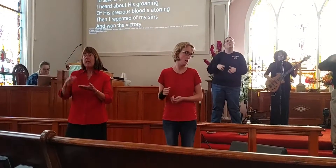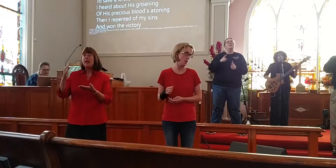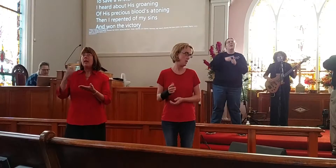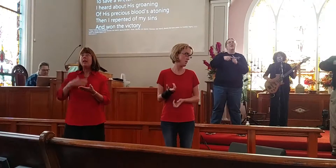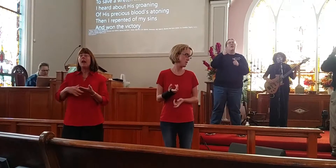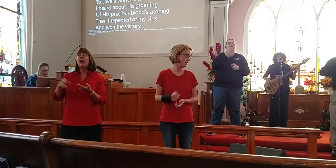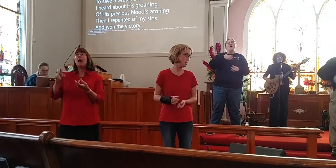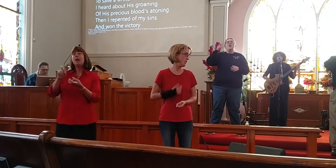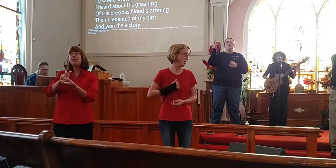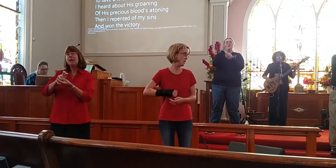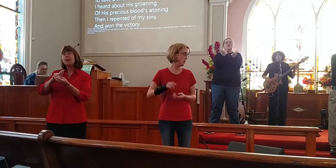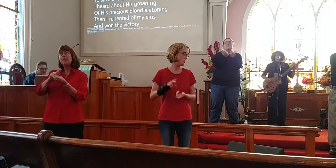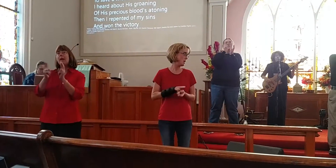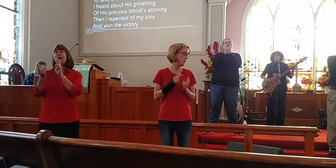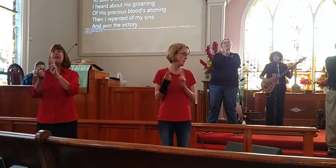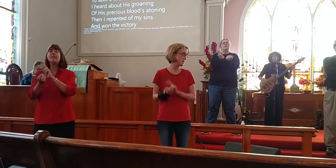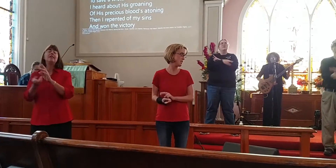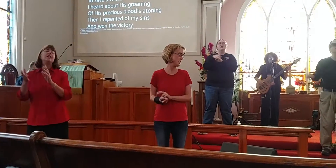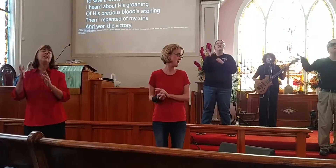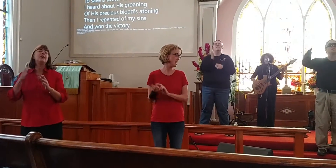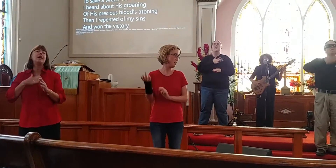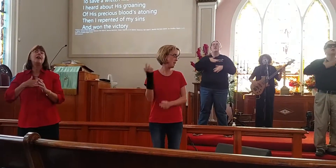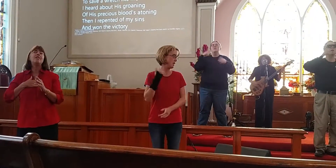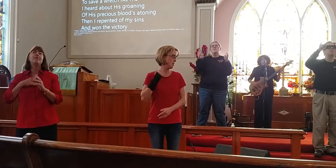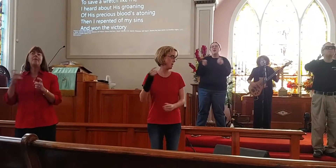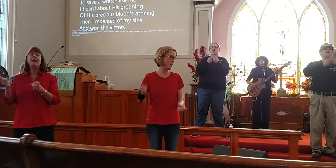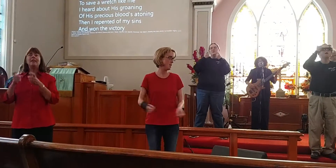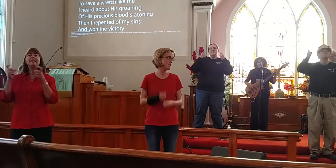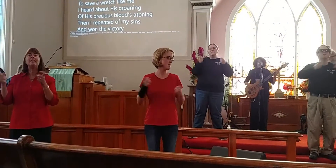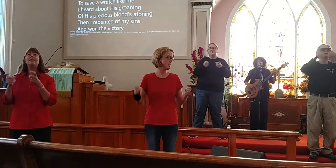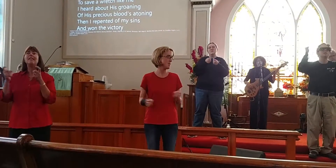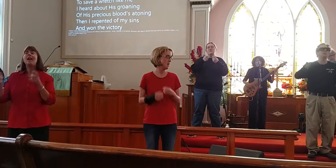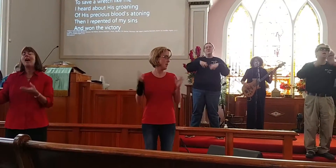Then I repented of my sins